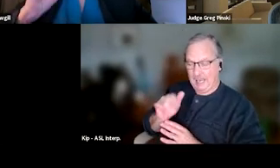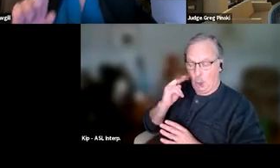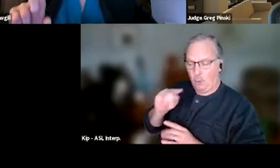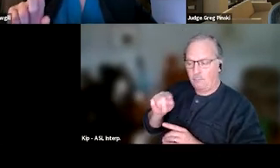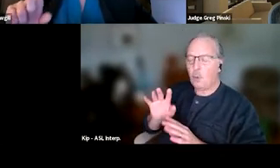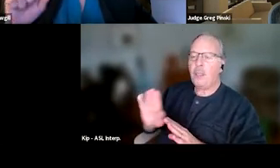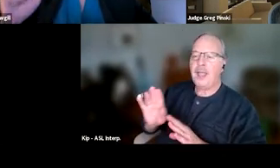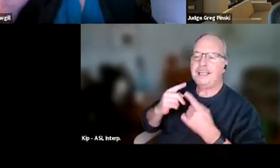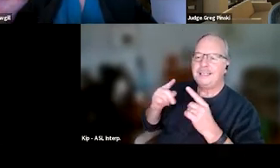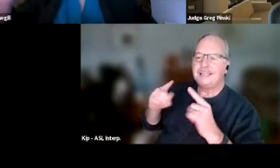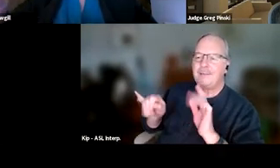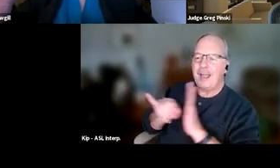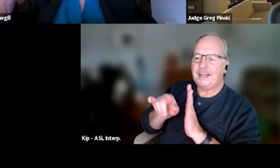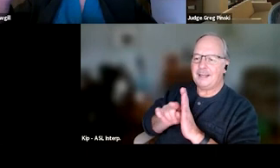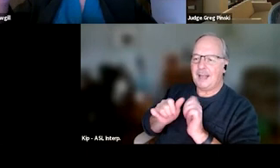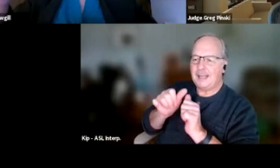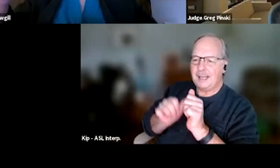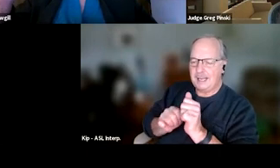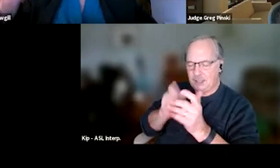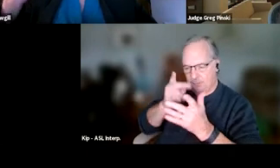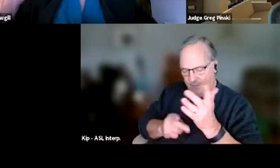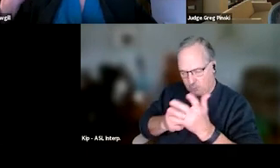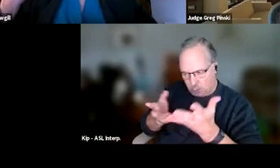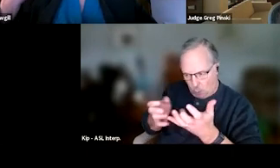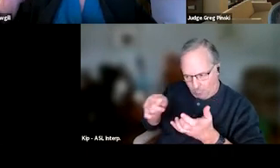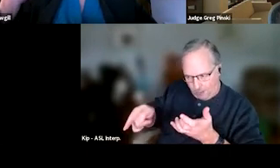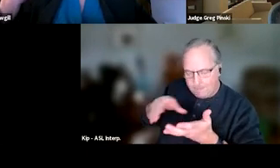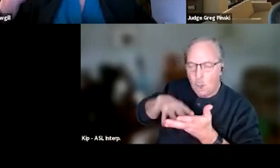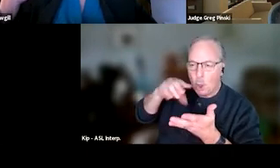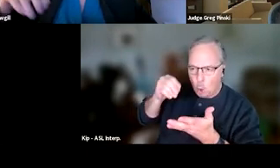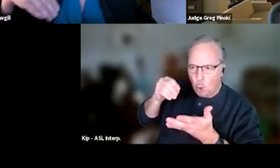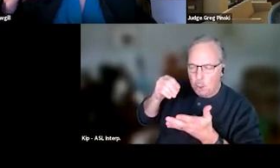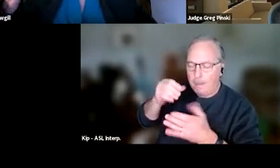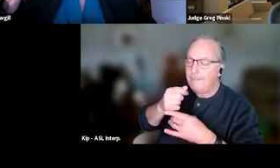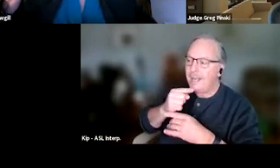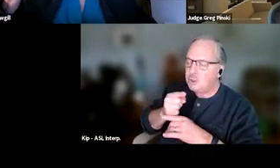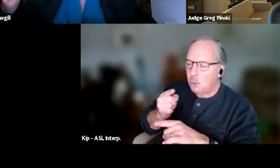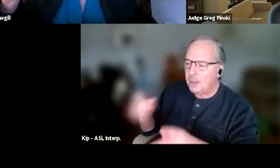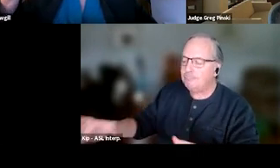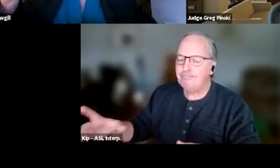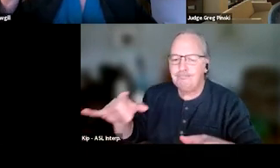identify each phase what you want them to learn, and make sure that they're being engaged in those activities